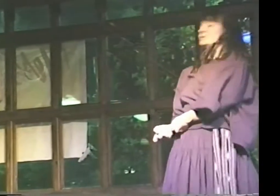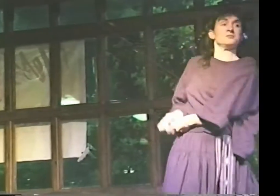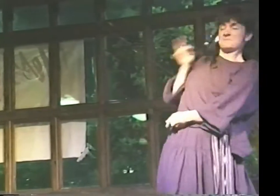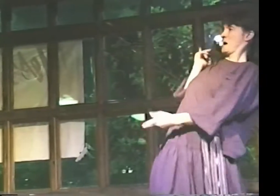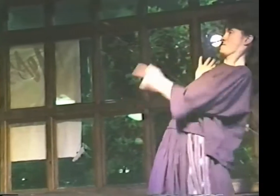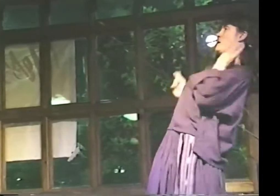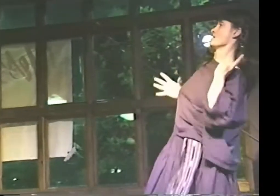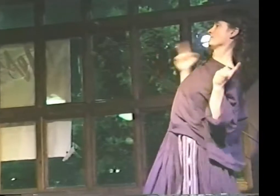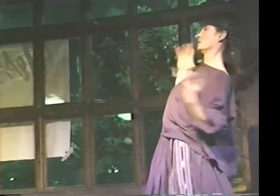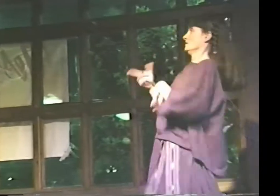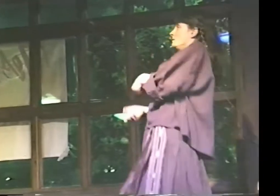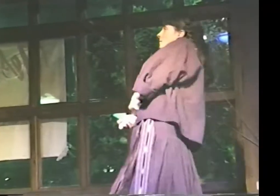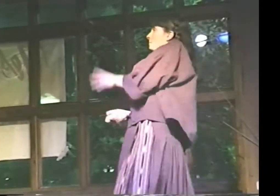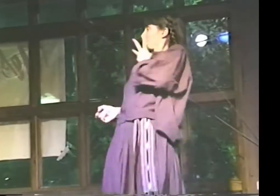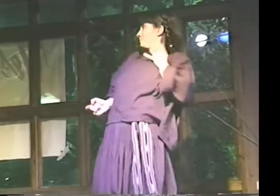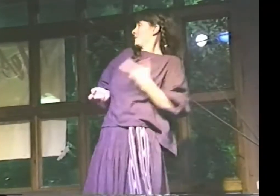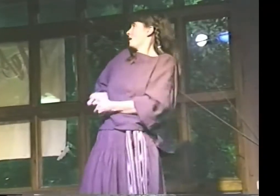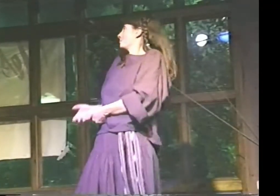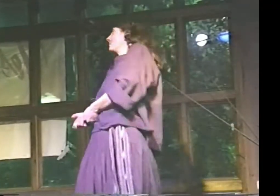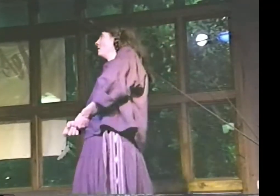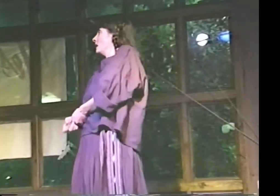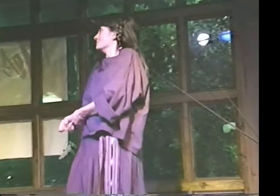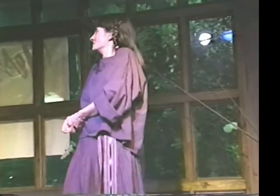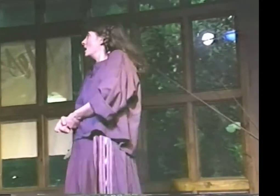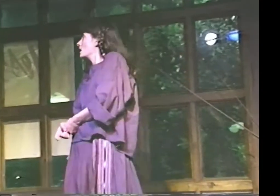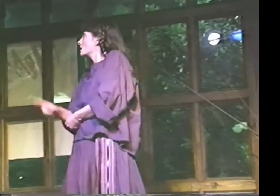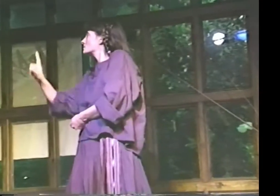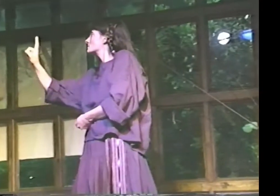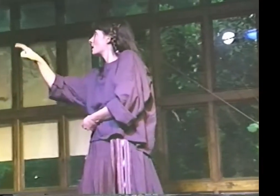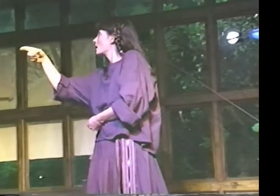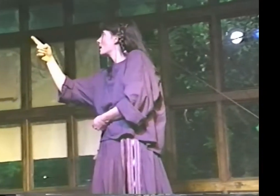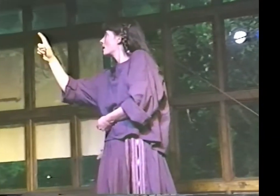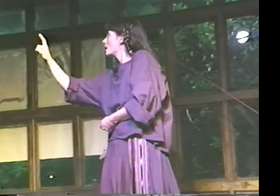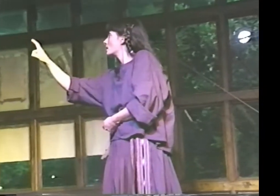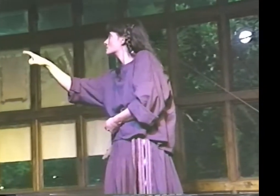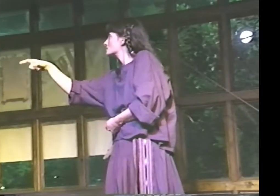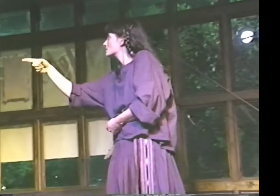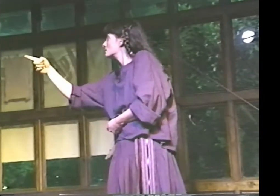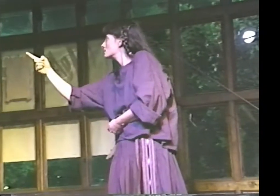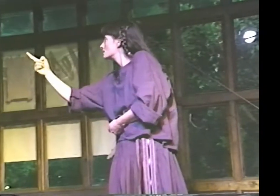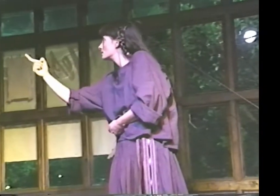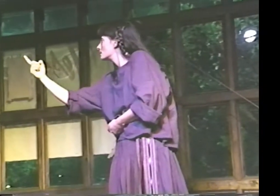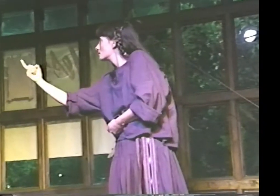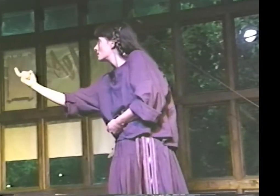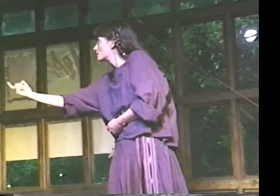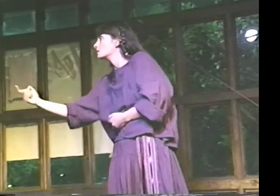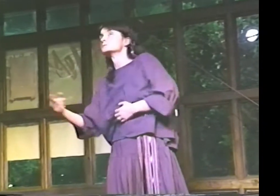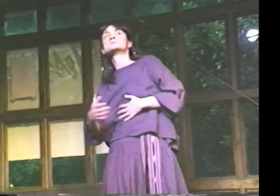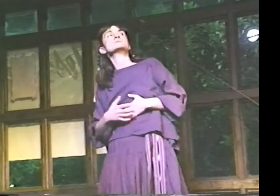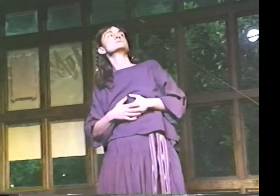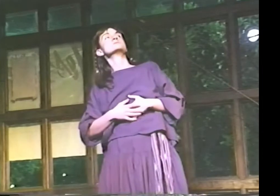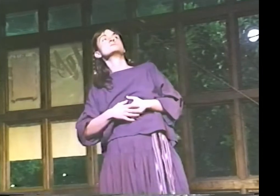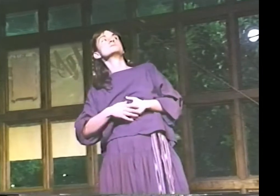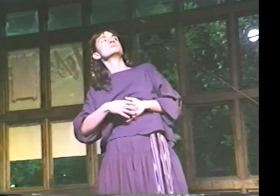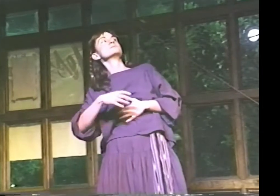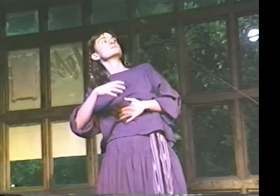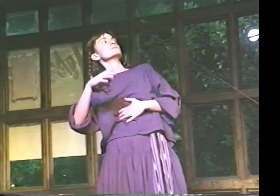"SHE STRUGGLES TO GET TO HER FATHER, WHO COLLAPSES ON THE OTHER SIDE OF THE TRAIN CAR..."